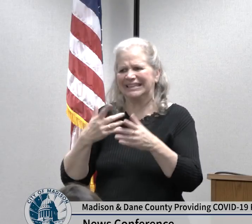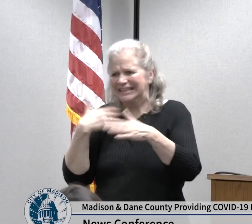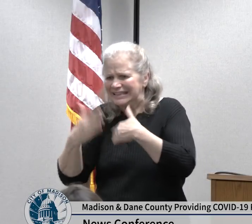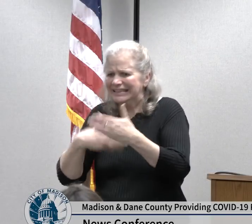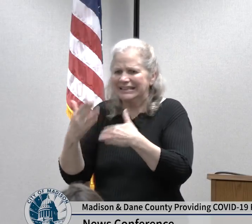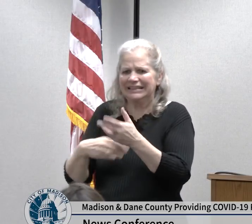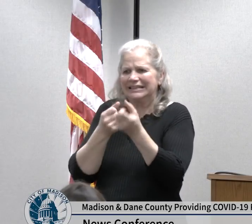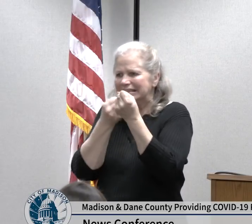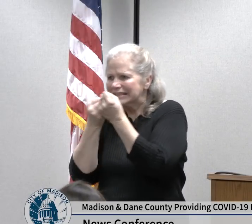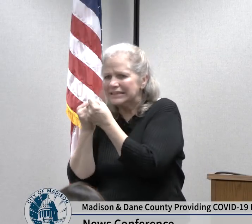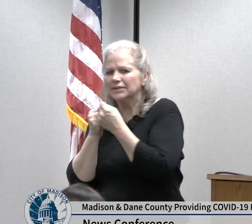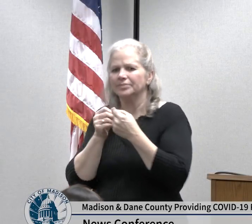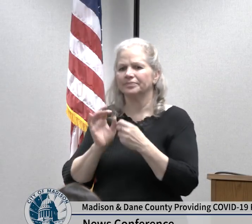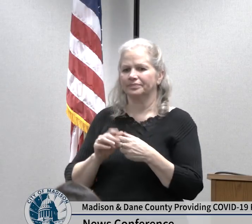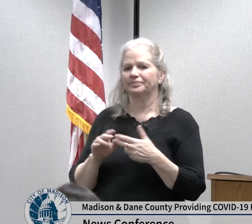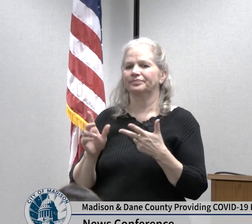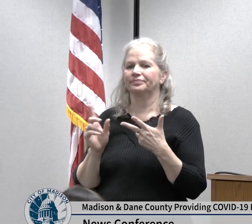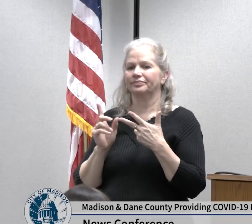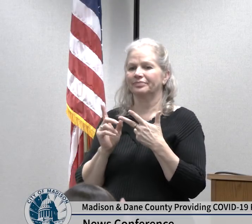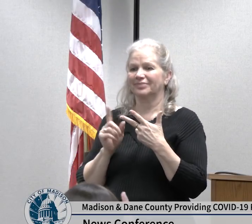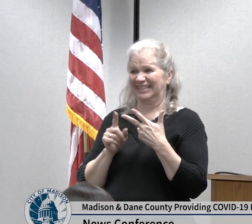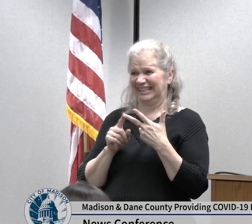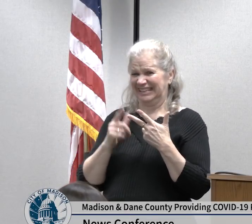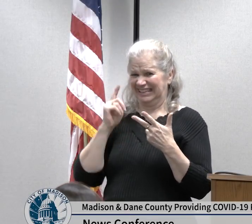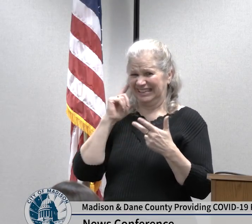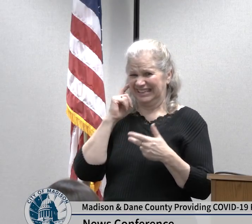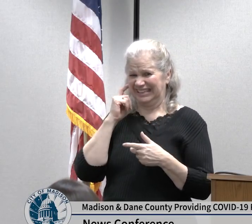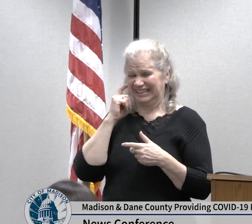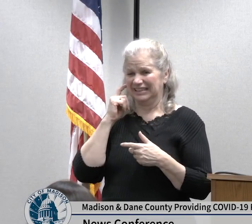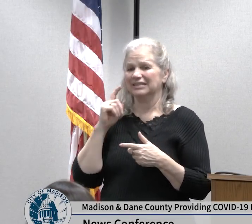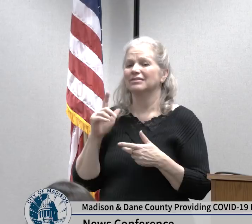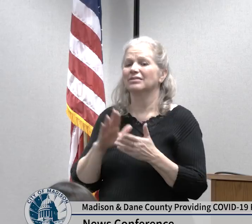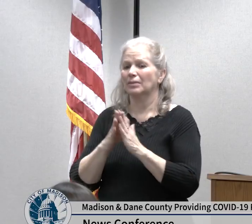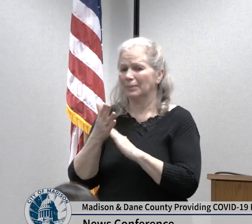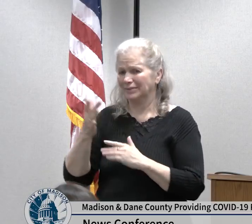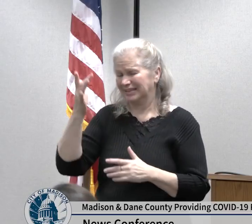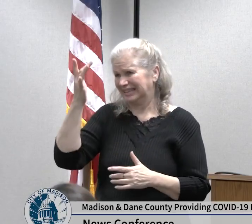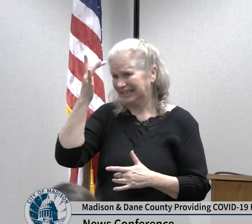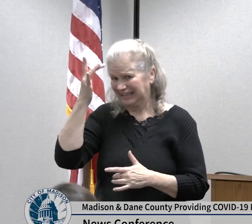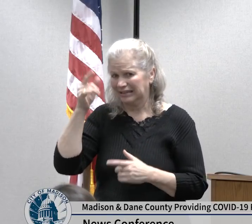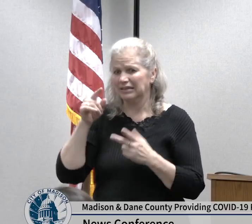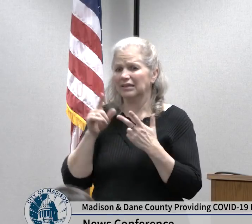chances of getting sick from coronavirus in Wisconsin are still low right now we